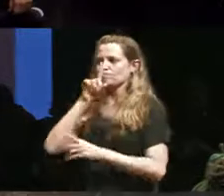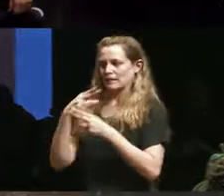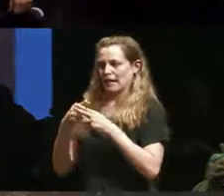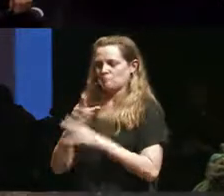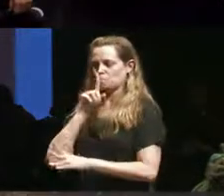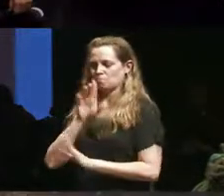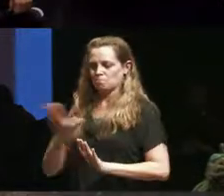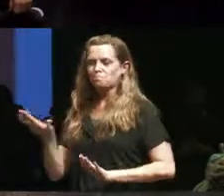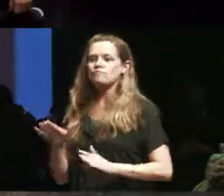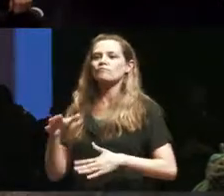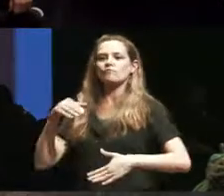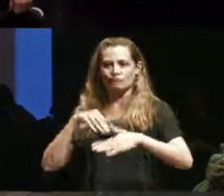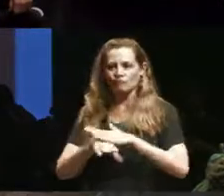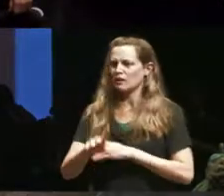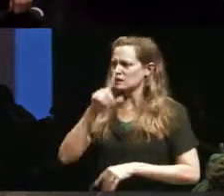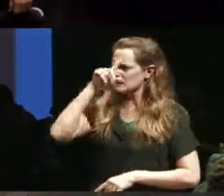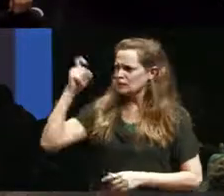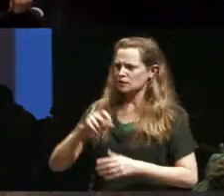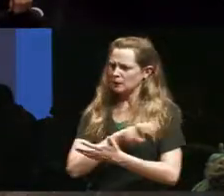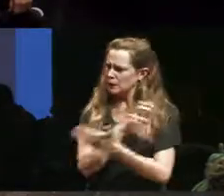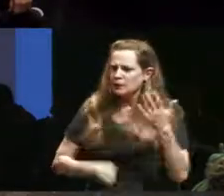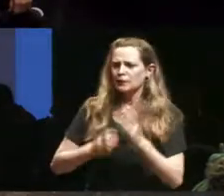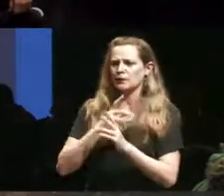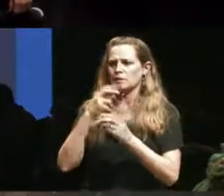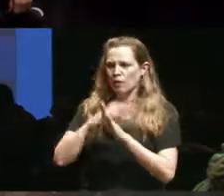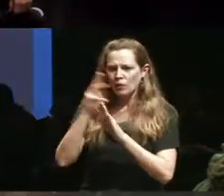antenna summer intensive and she came up to me and she's like I don't know how